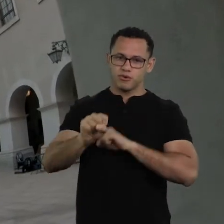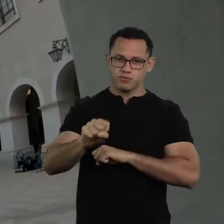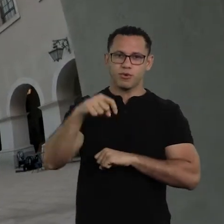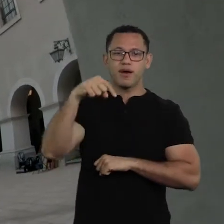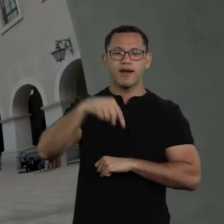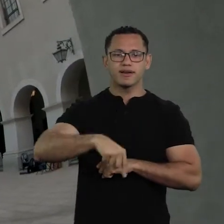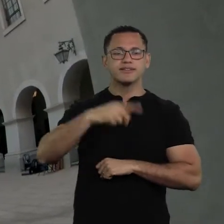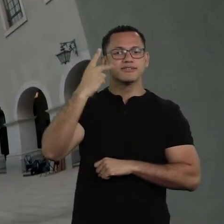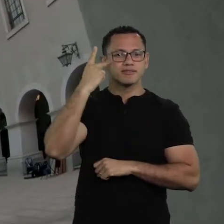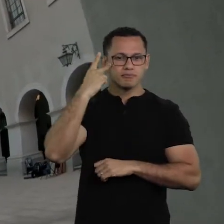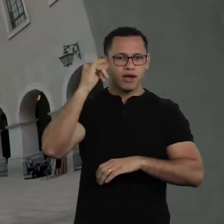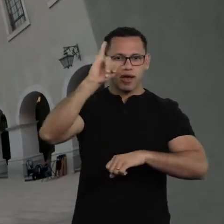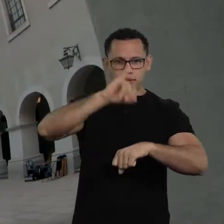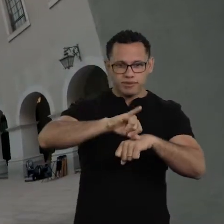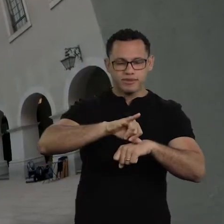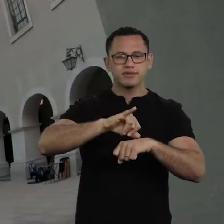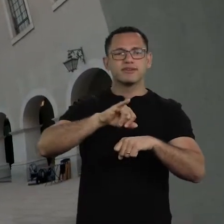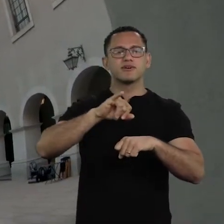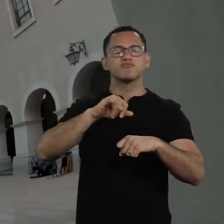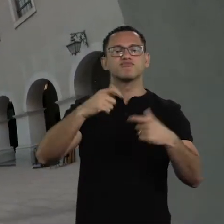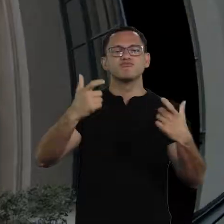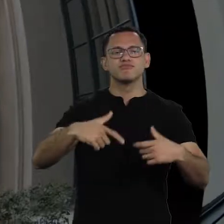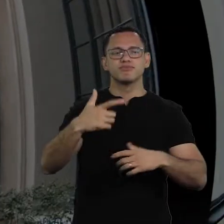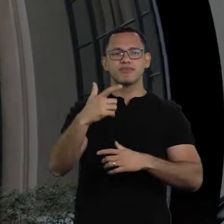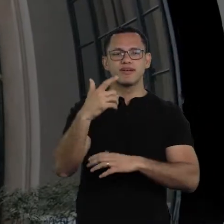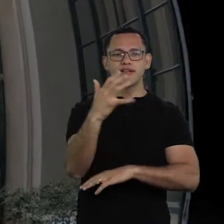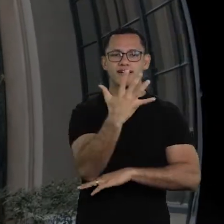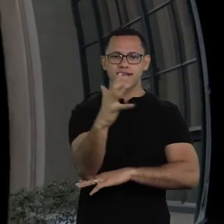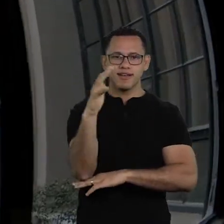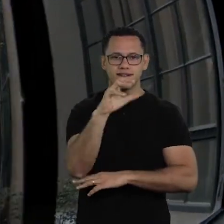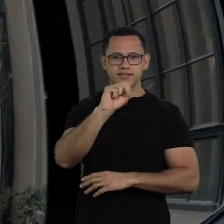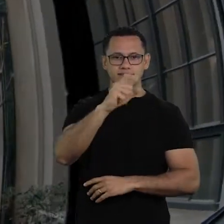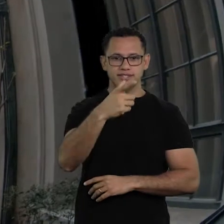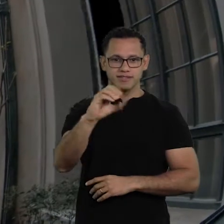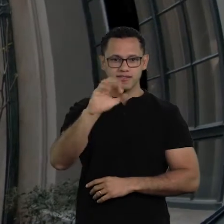in the city center, for me, a very symbolic